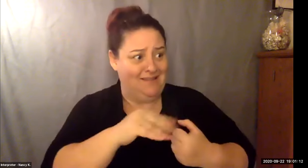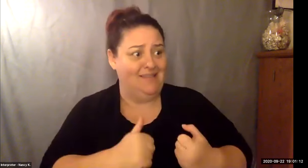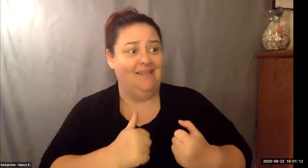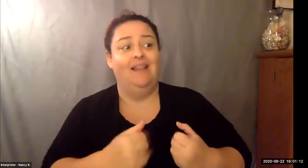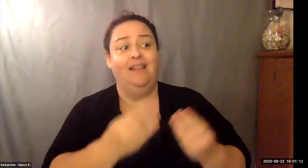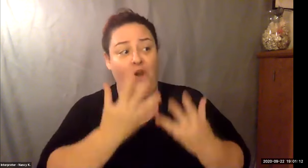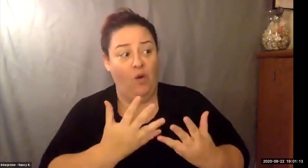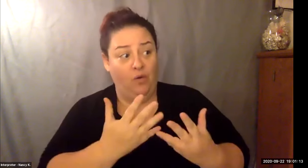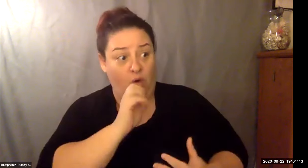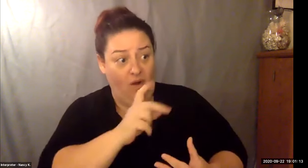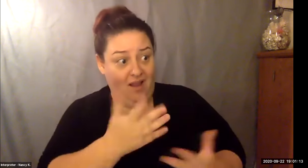Keith Wolling: Like, like just in